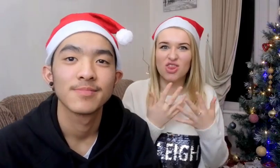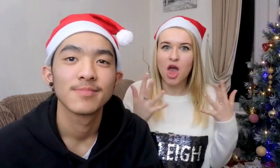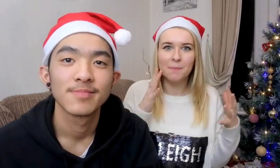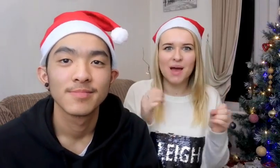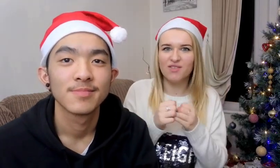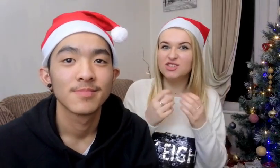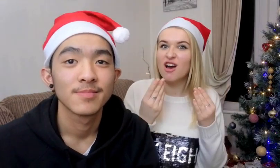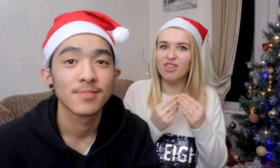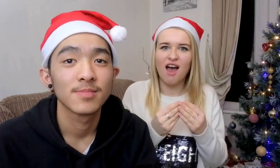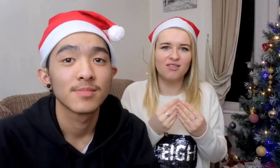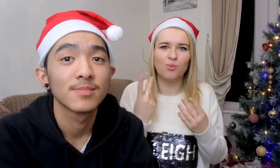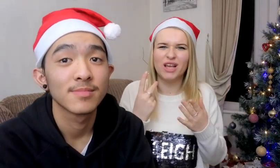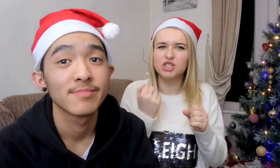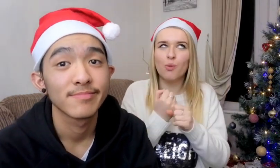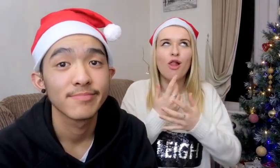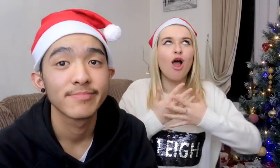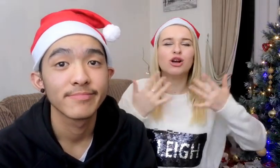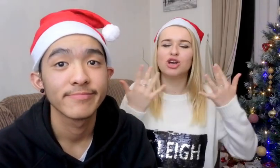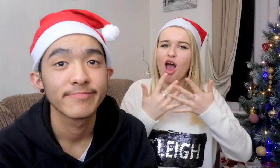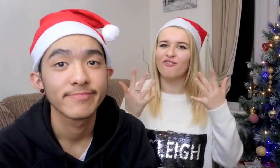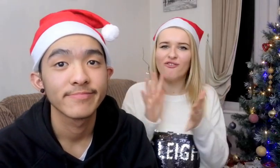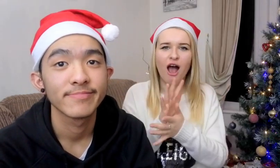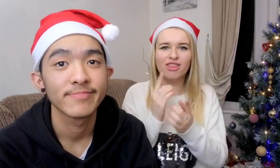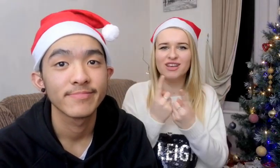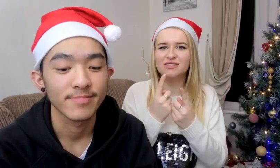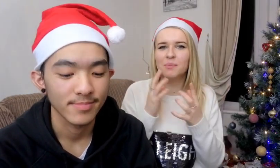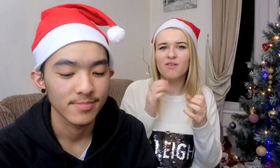We have so many good memories, we did a lot of fun things